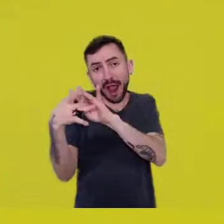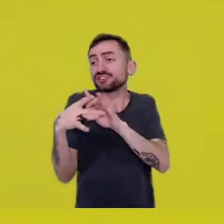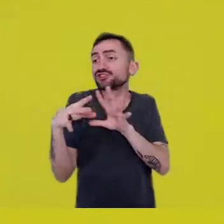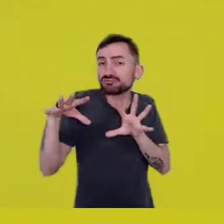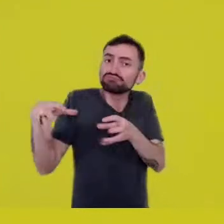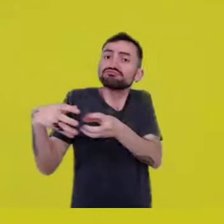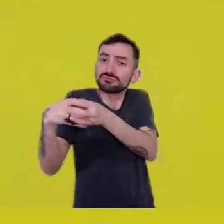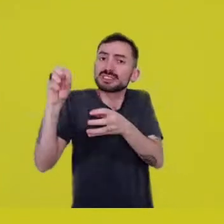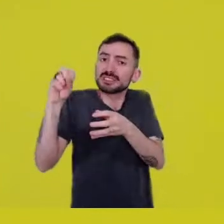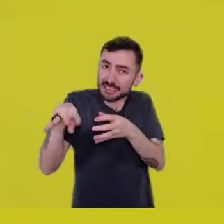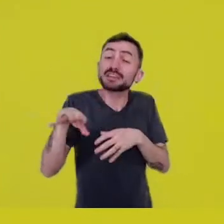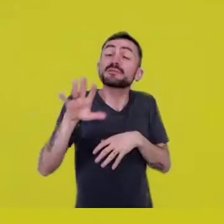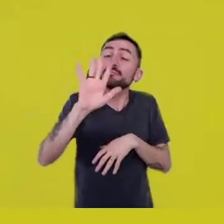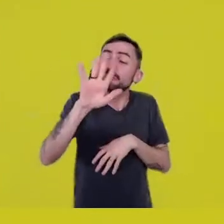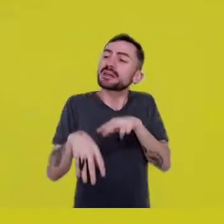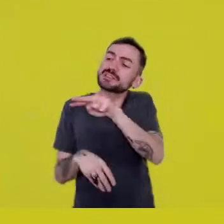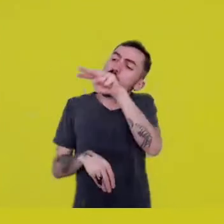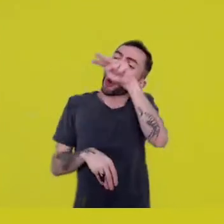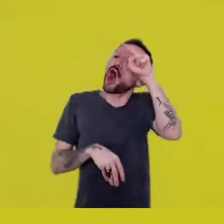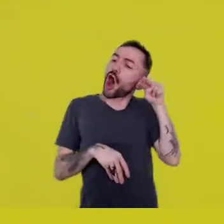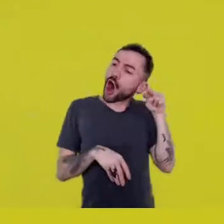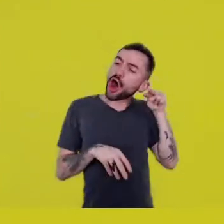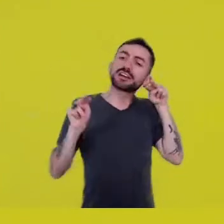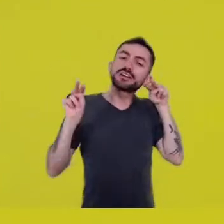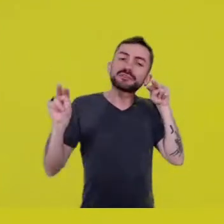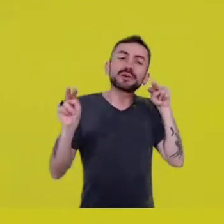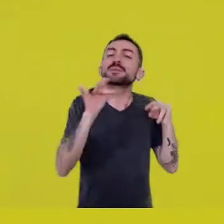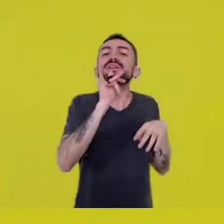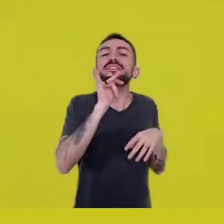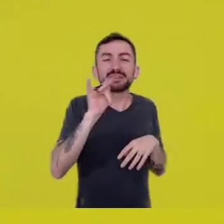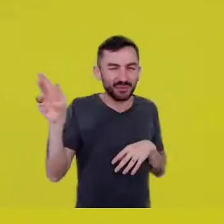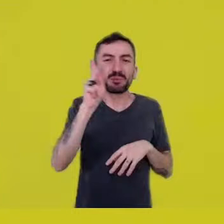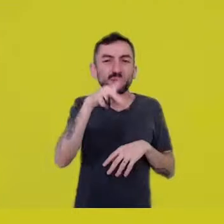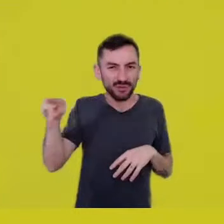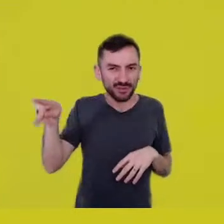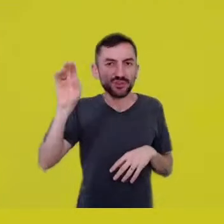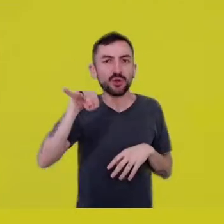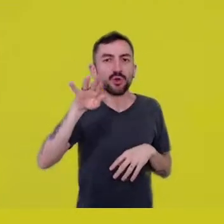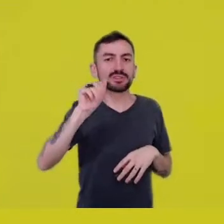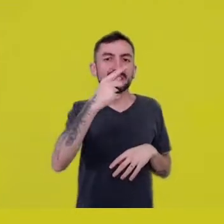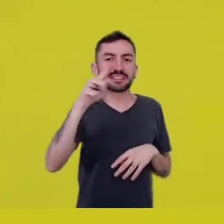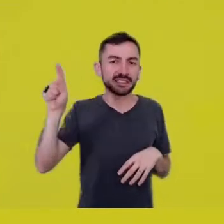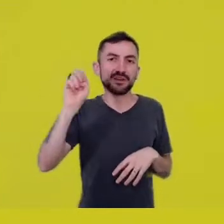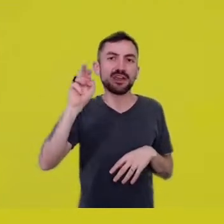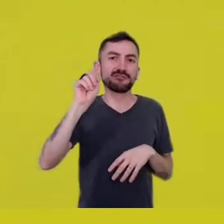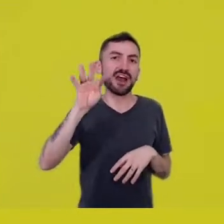We are part of it. Prof. Conceição Evaristo is above all suspicion,